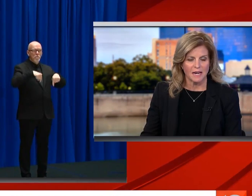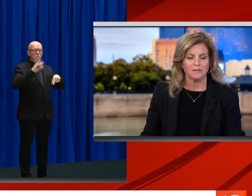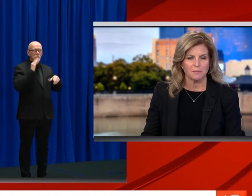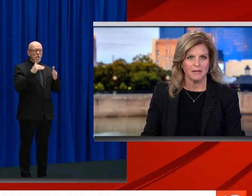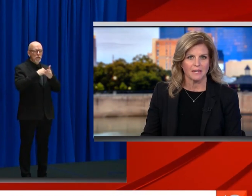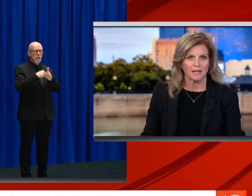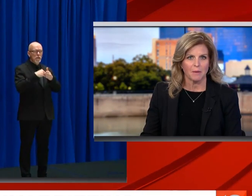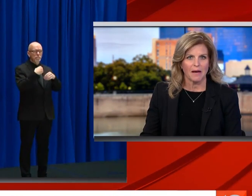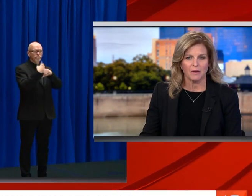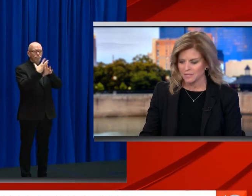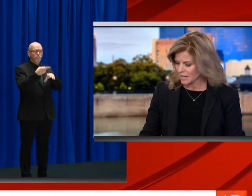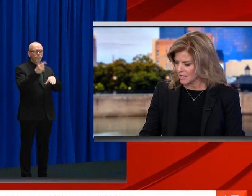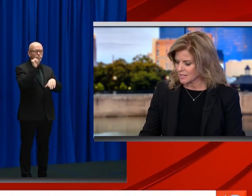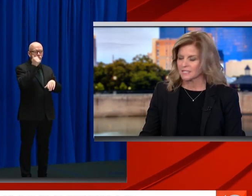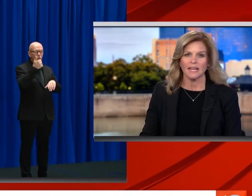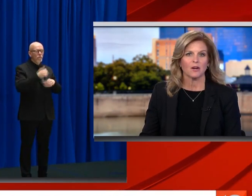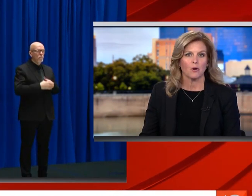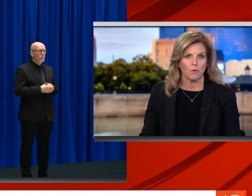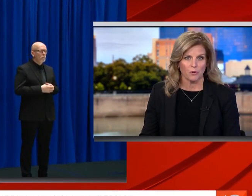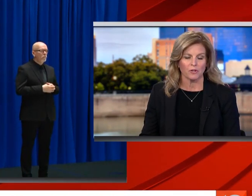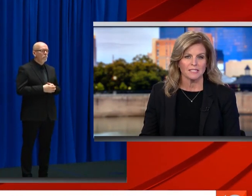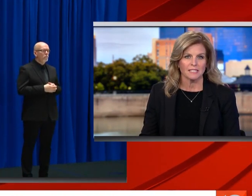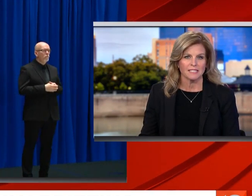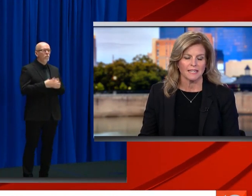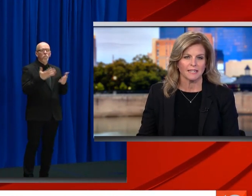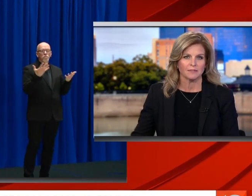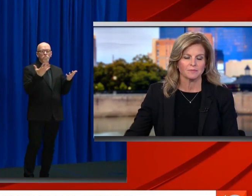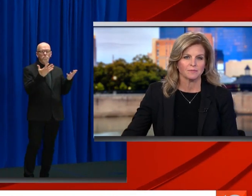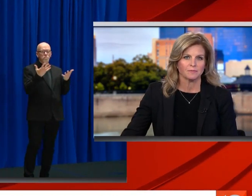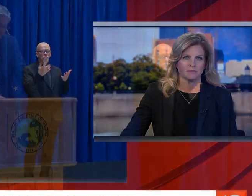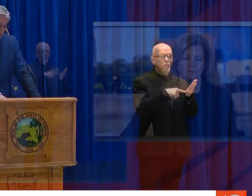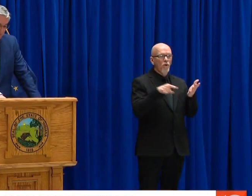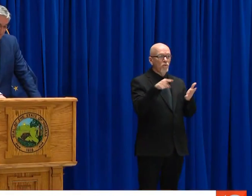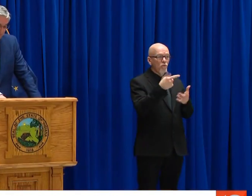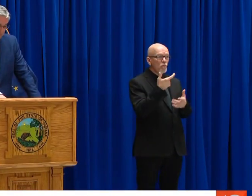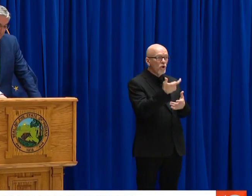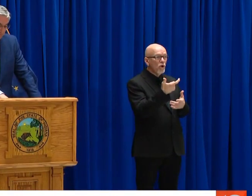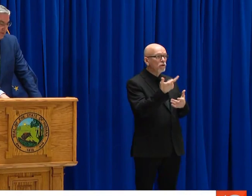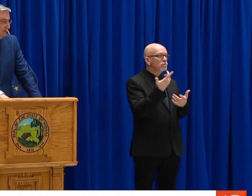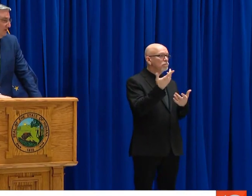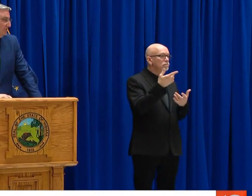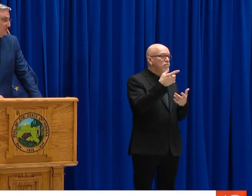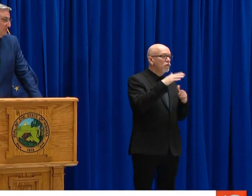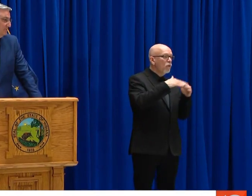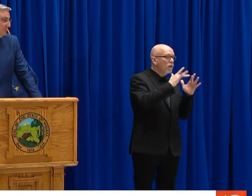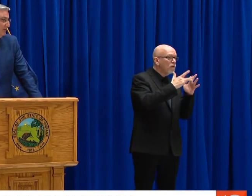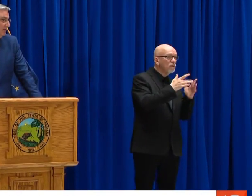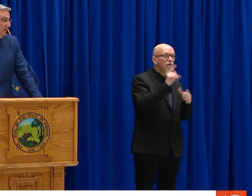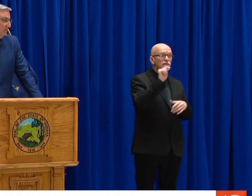WE'RE BREAKING OUR REGULAR PROGRAMMING TO TAKE YOU LIVE TO THE INDIANA STATEHOUSE WHERE